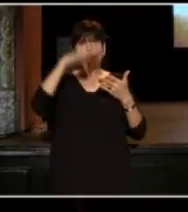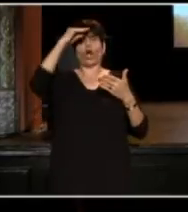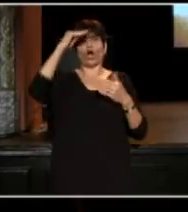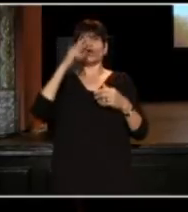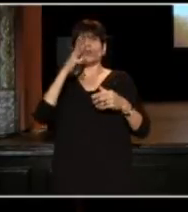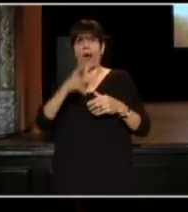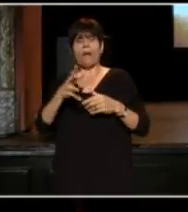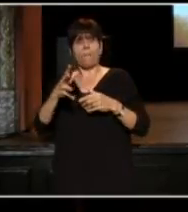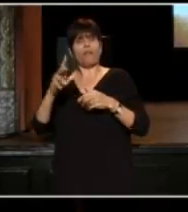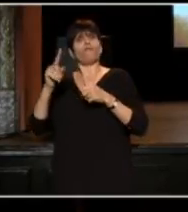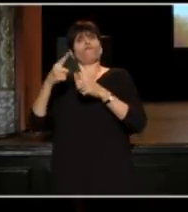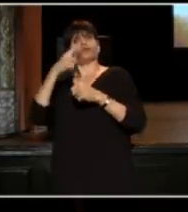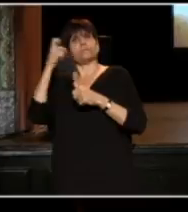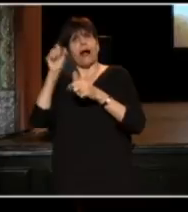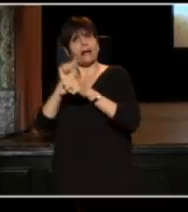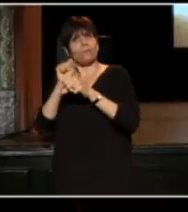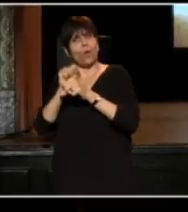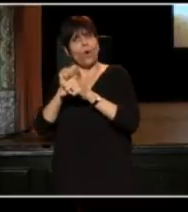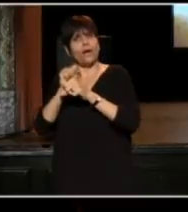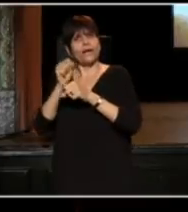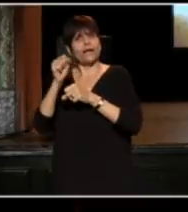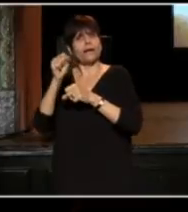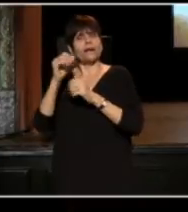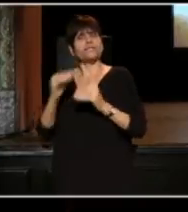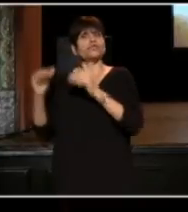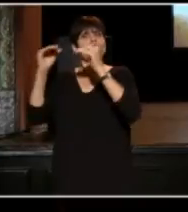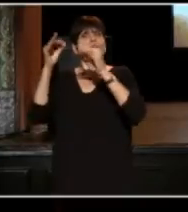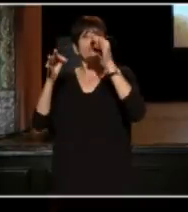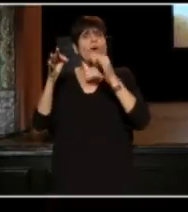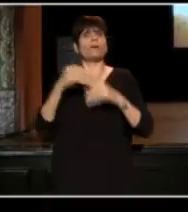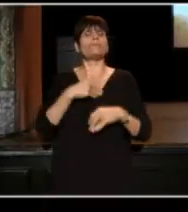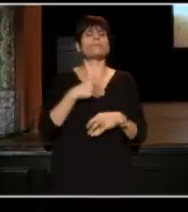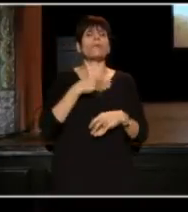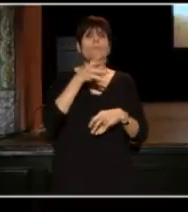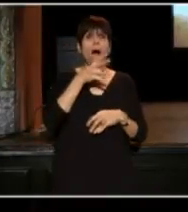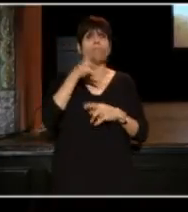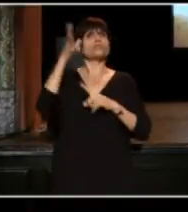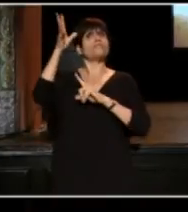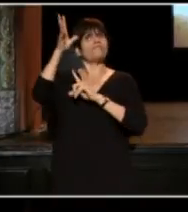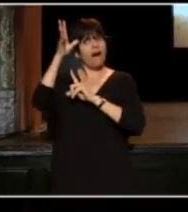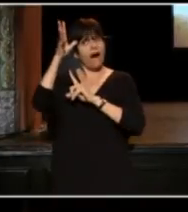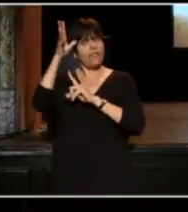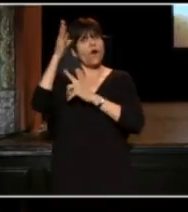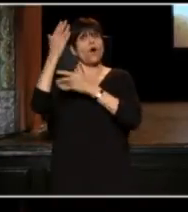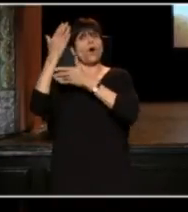Our mother's father was born at the very end tail of slavery,